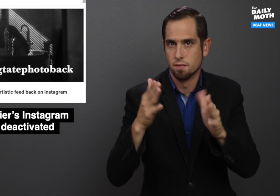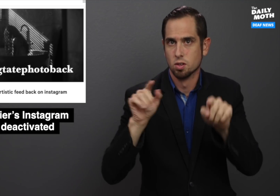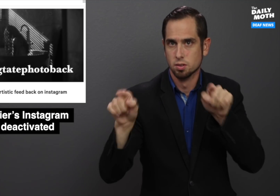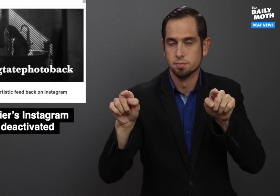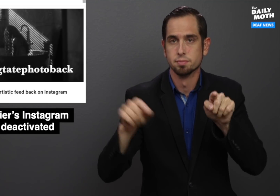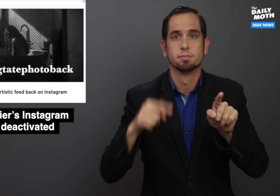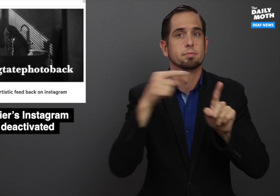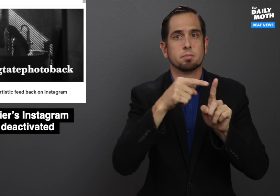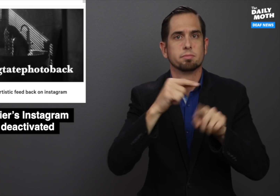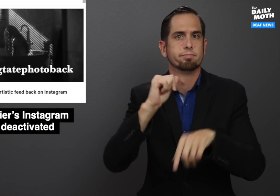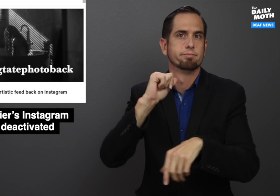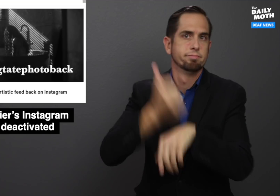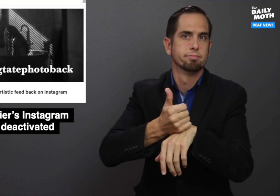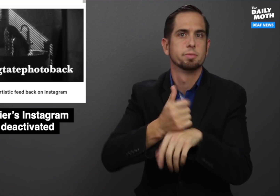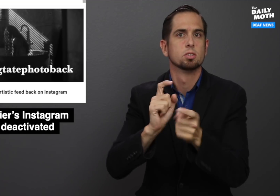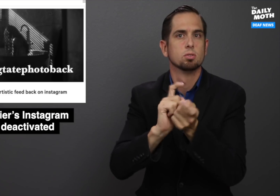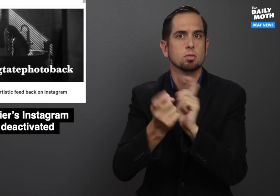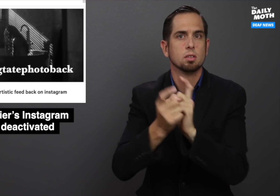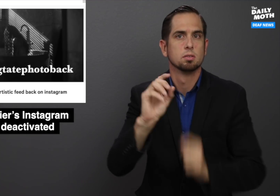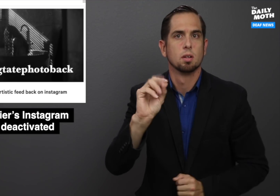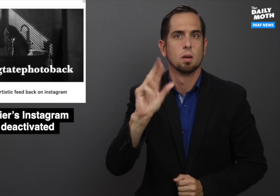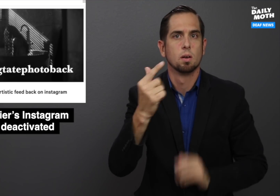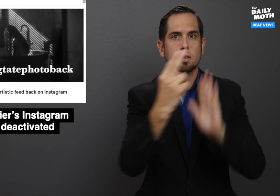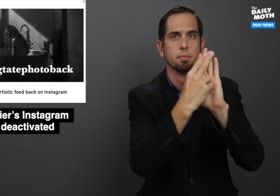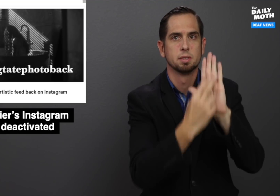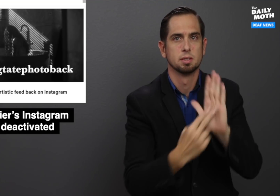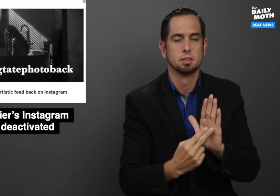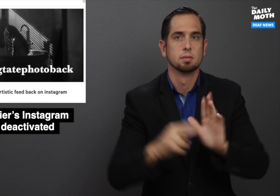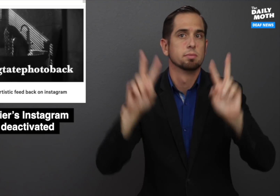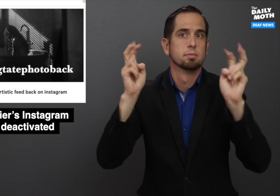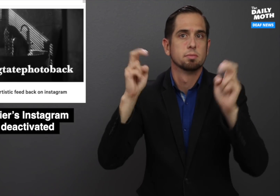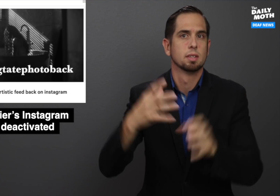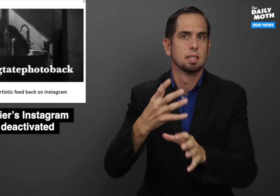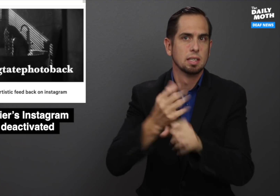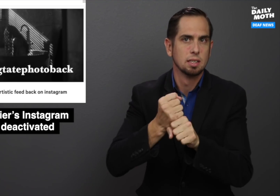"get Tate Tullier's artistic feed back on